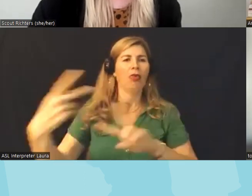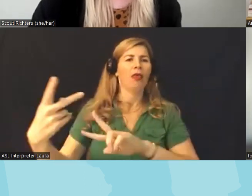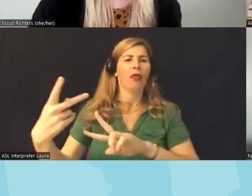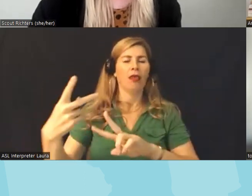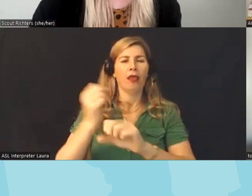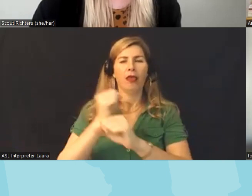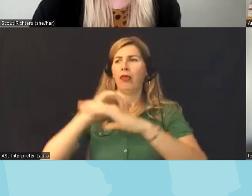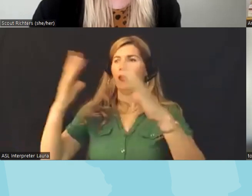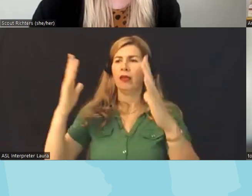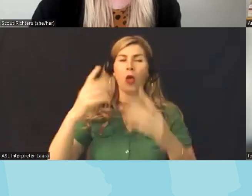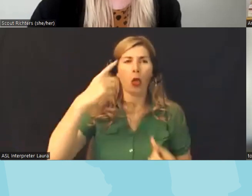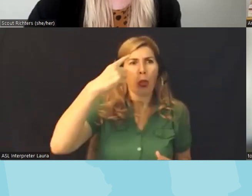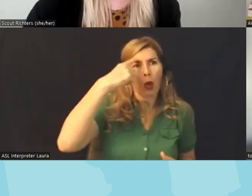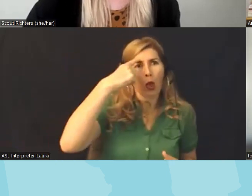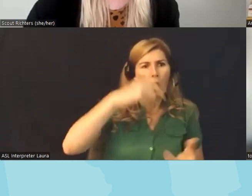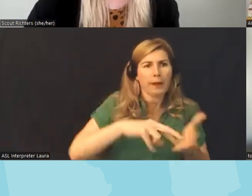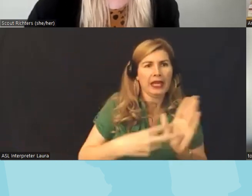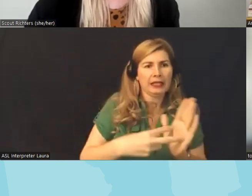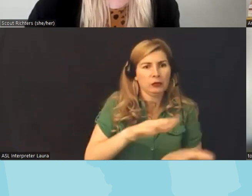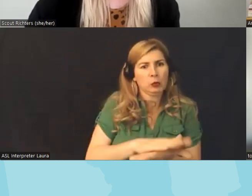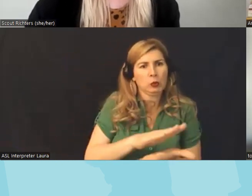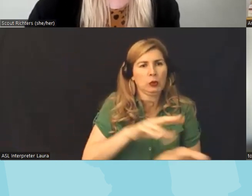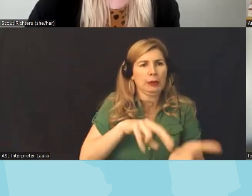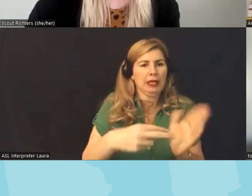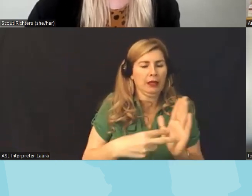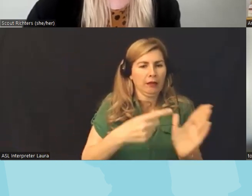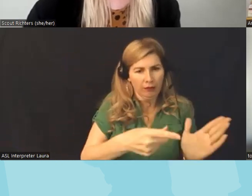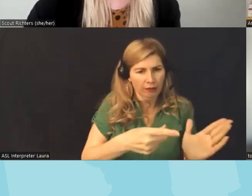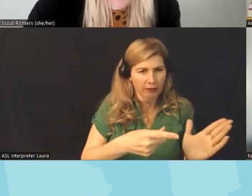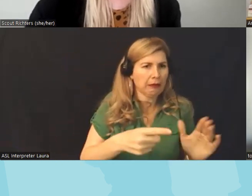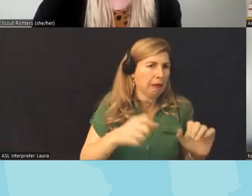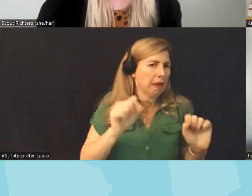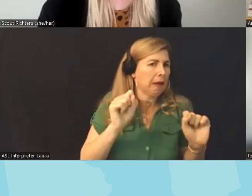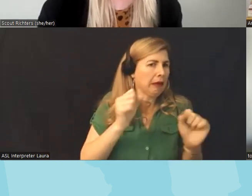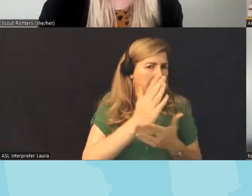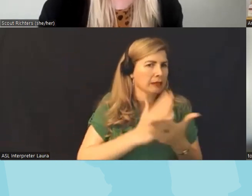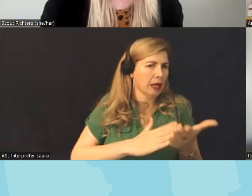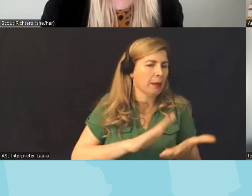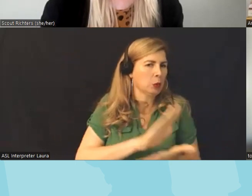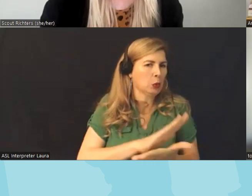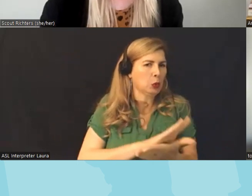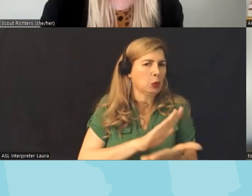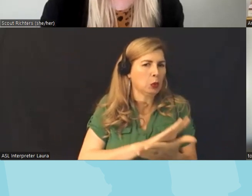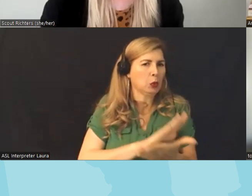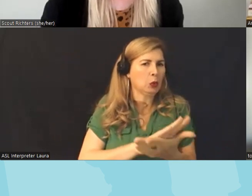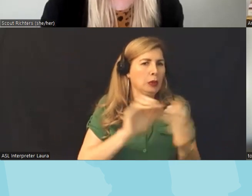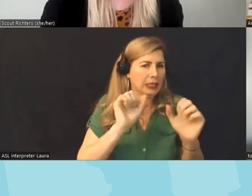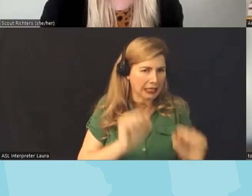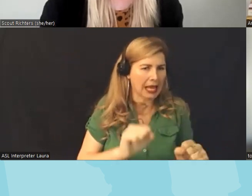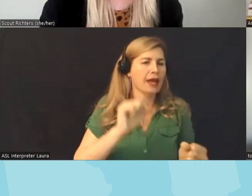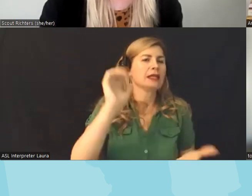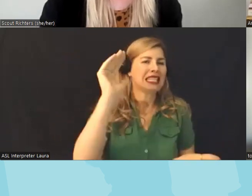type of obscenity that schools absolutely can censor under Supreme Court precedent um it it